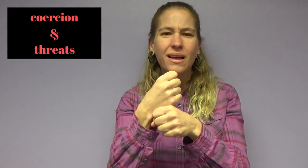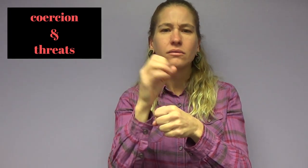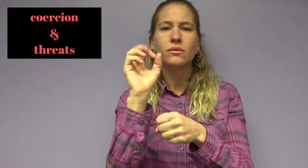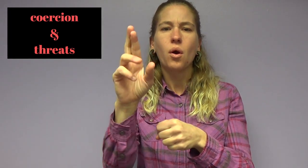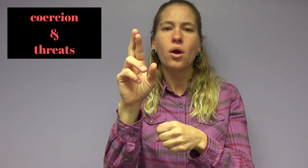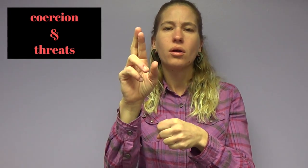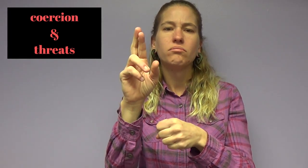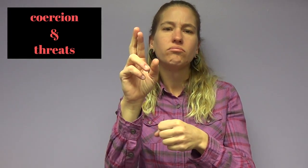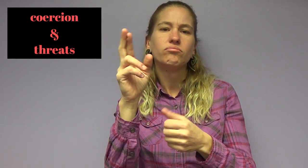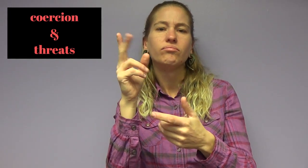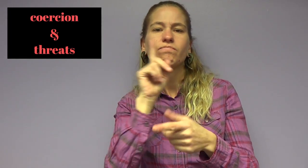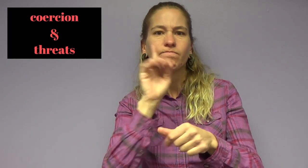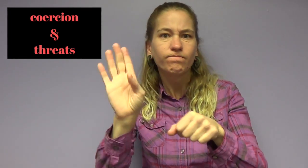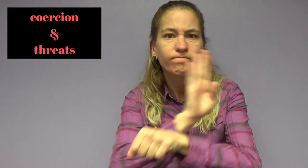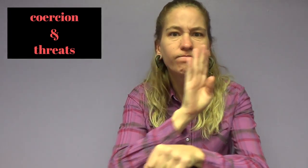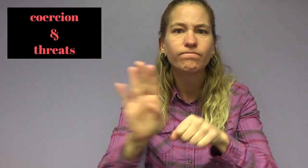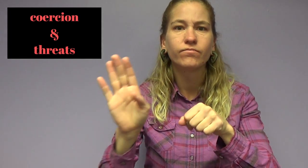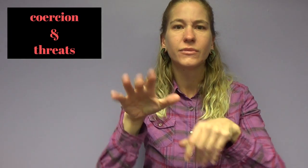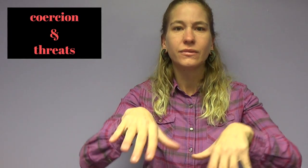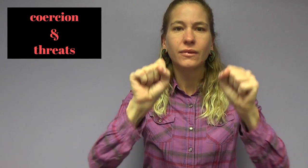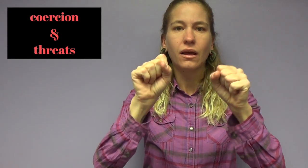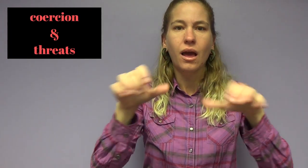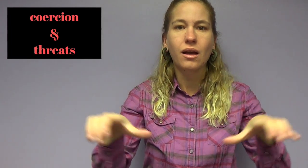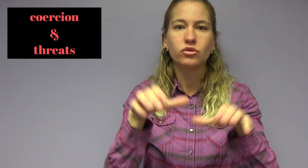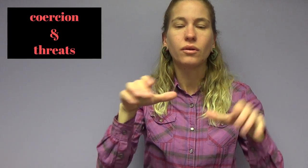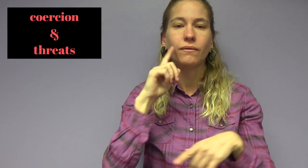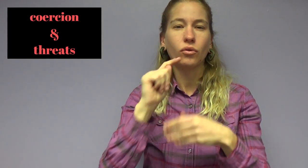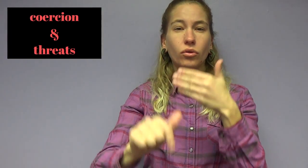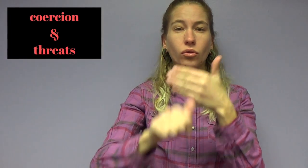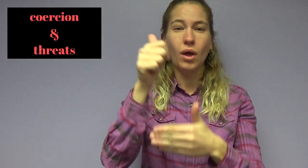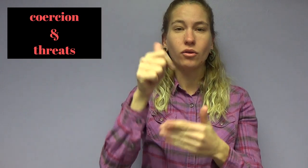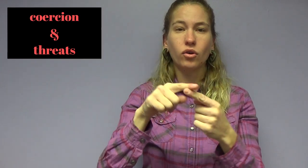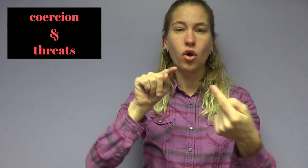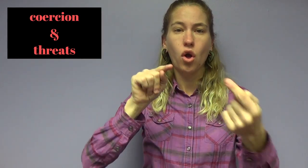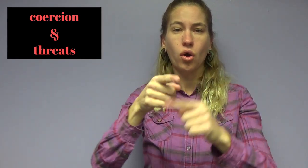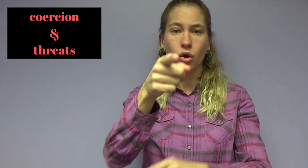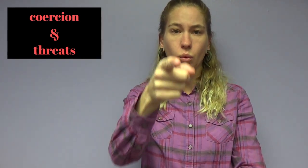Your partner makes and/or carries out threats to hurt you